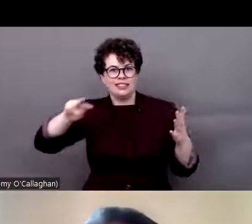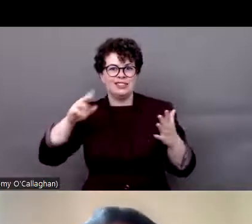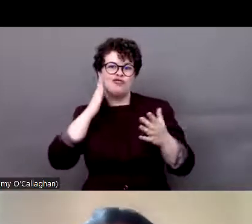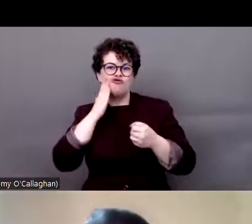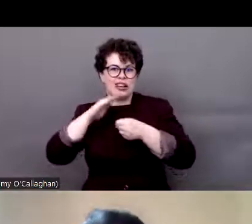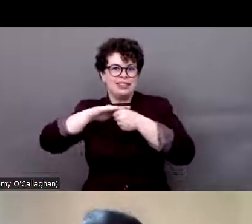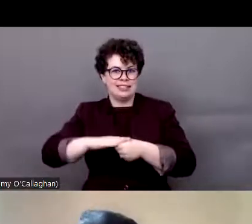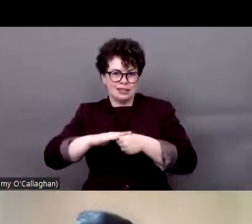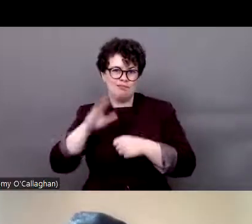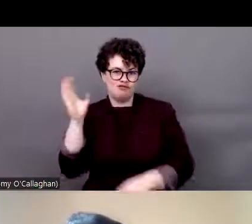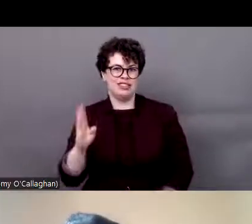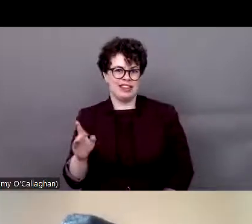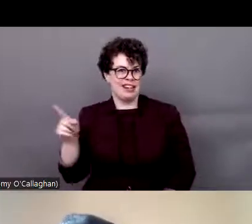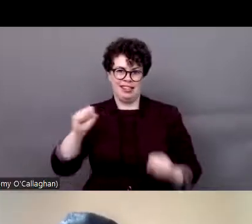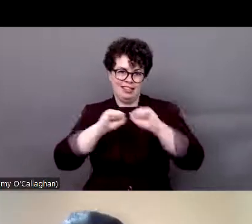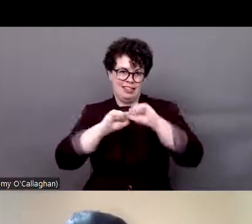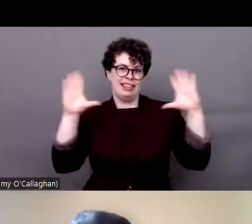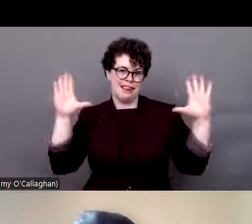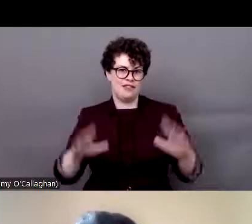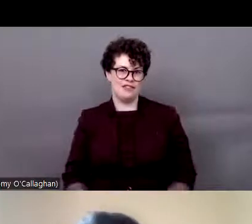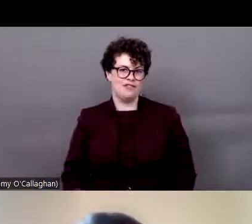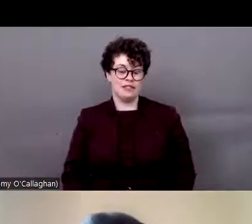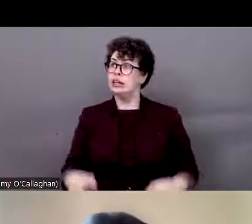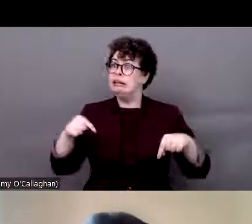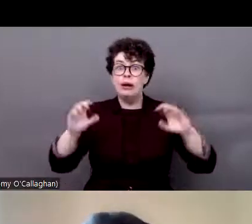So despite being a very unequal